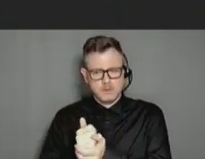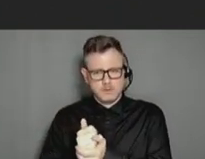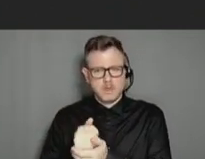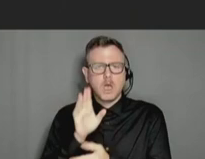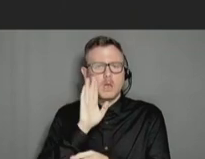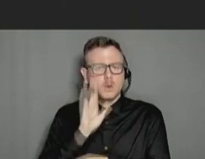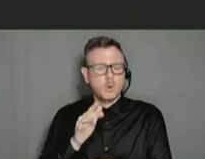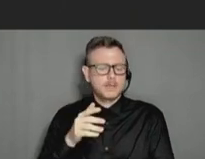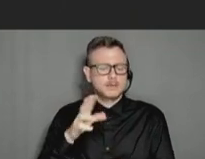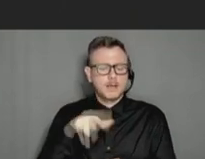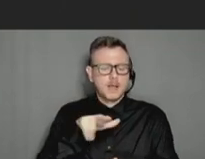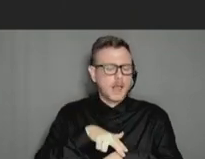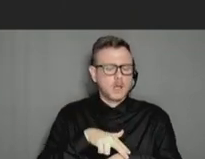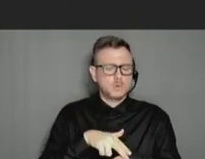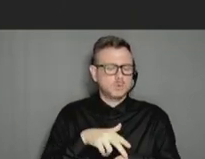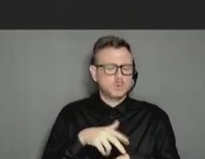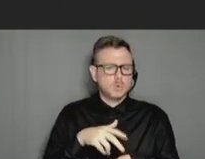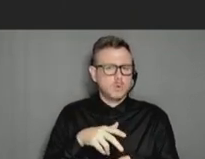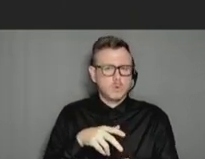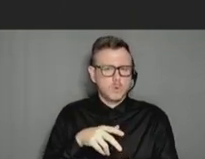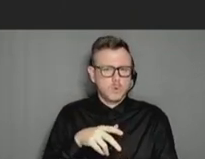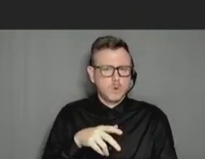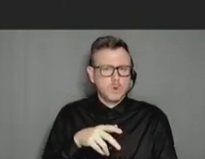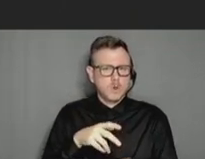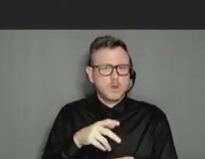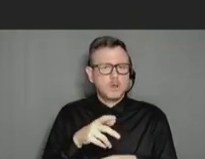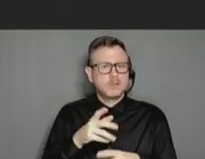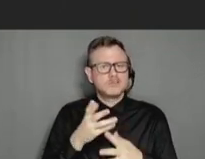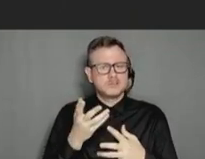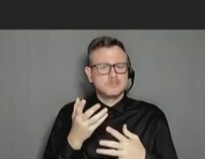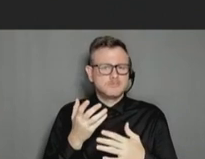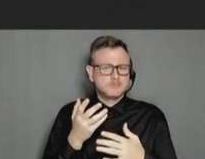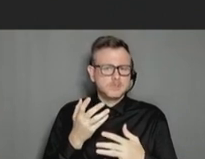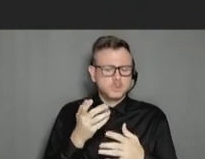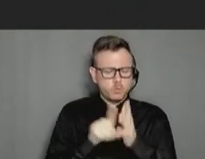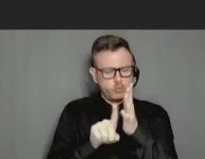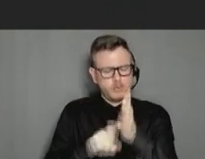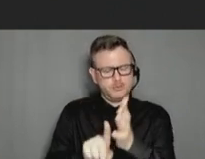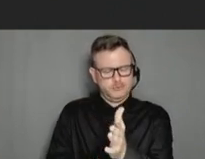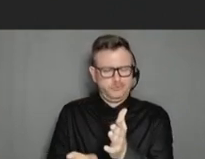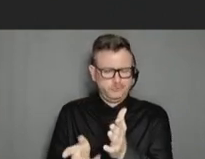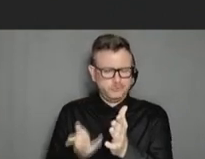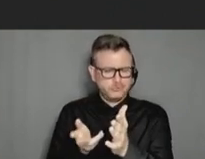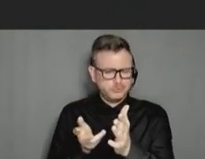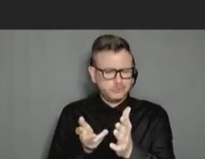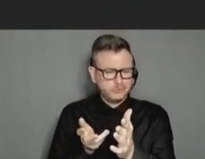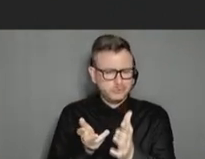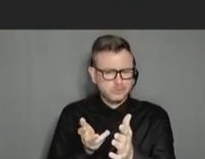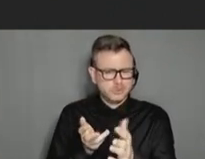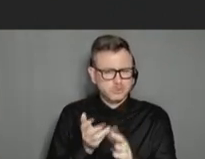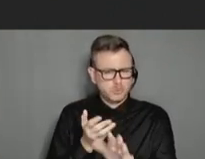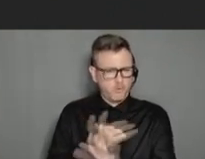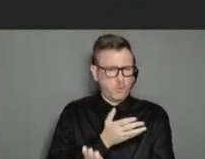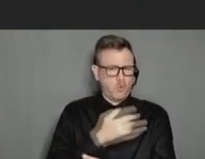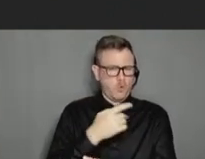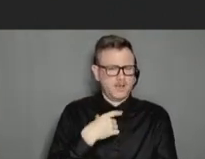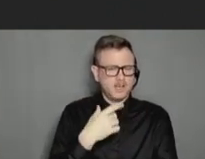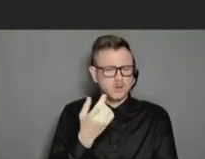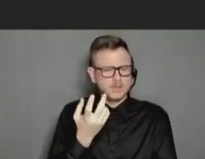inclination, especially in this day and age, you want to do not necessarily research, but to want to look and to understand about things before you maybe going to your doctor's appointment.